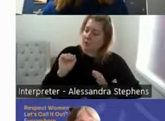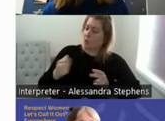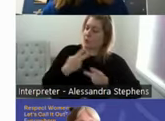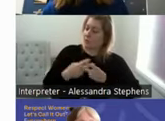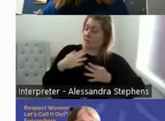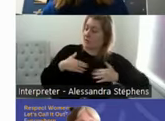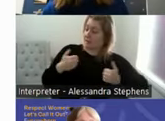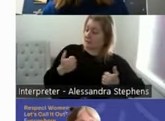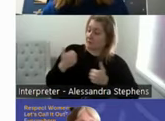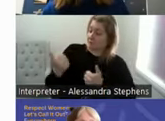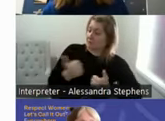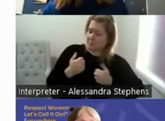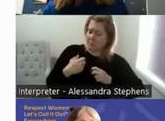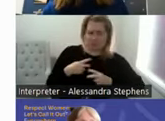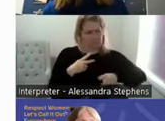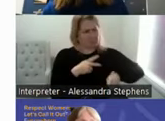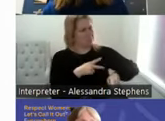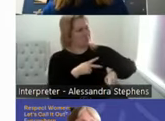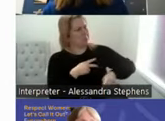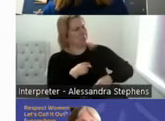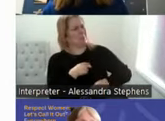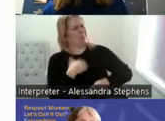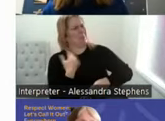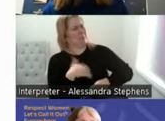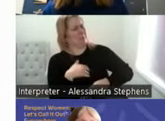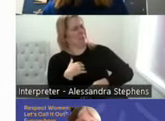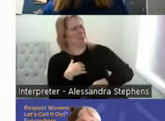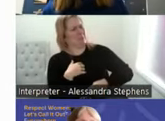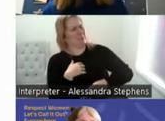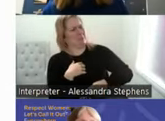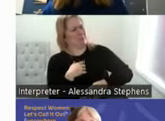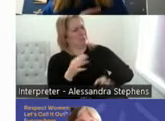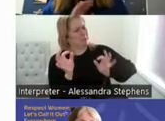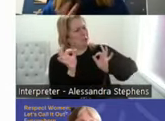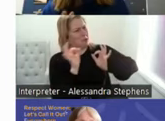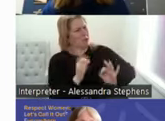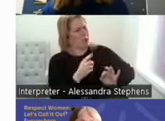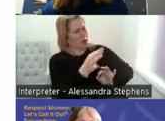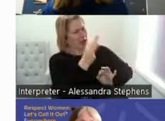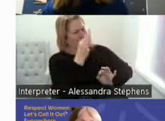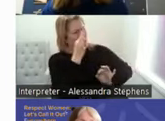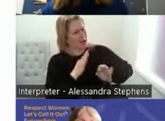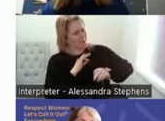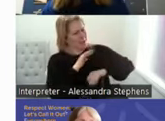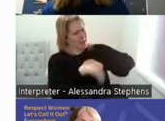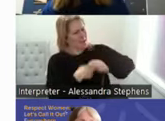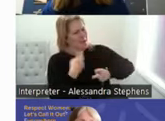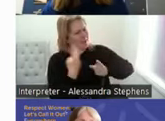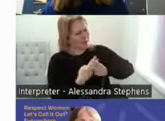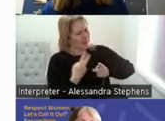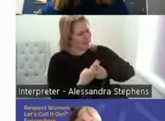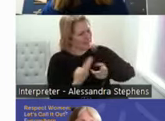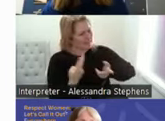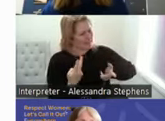looked at me and just went What? No one has ever talked to me in my five-year cancer journey about